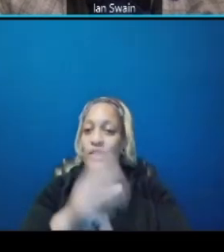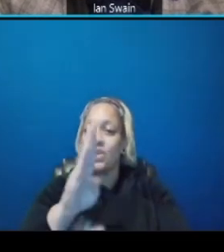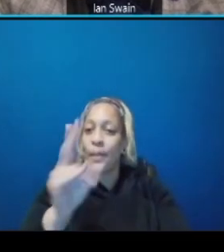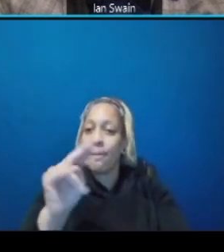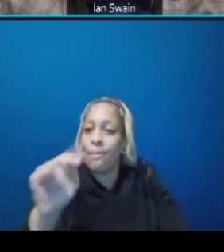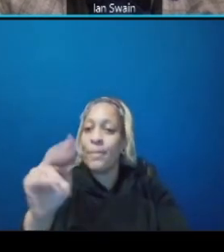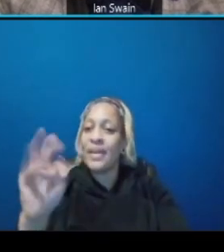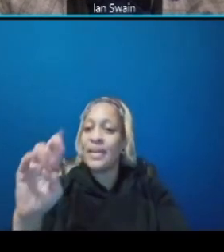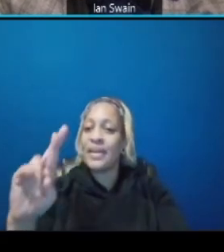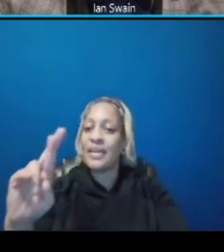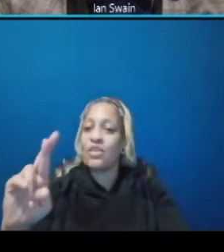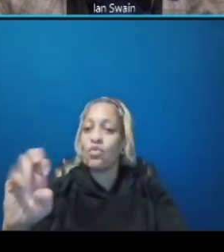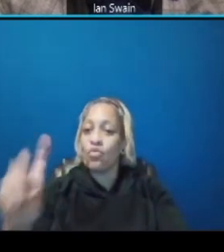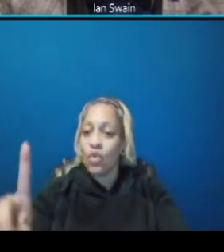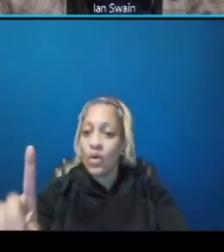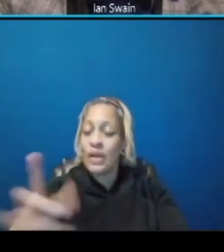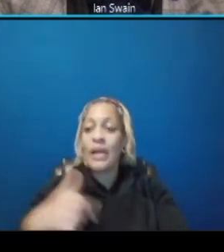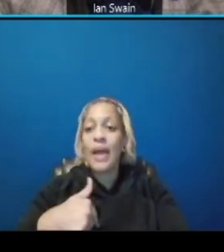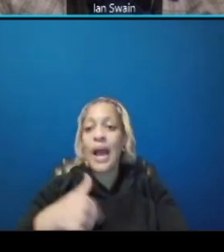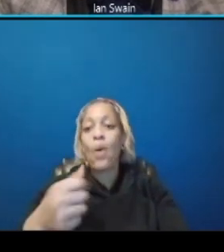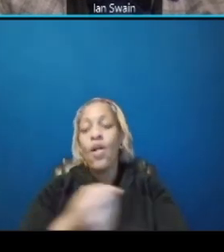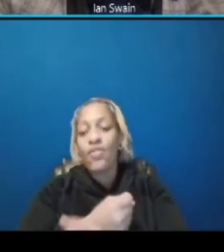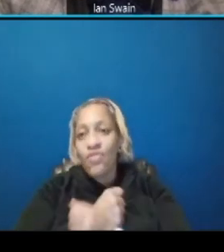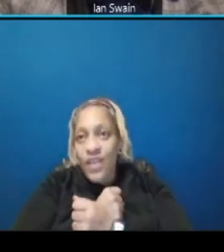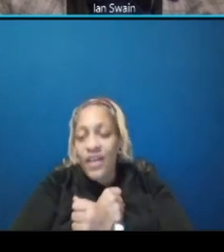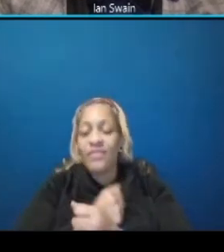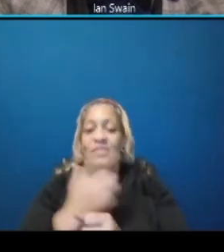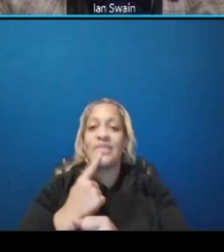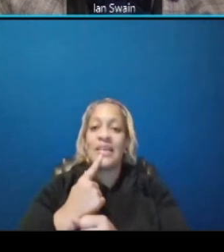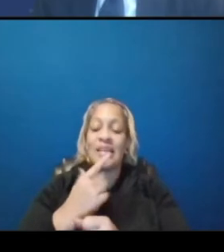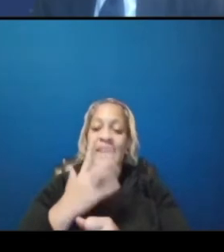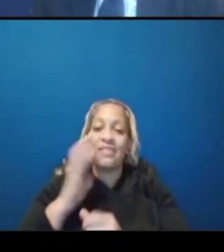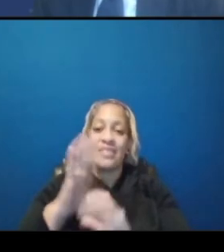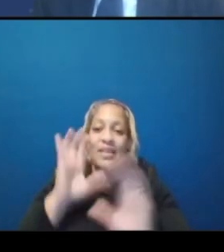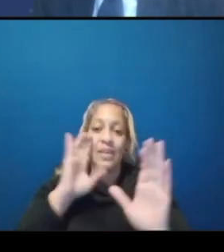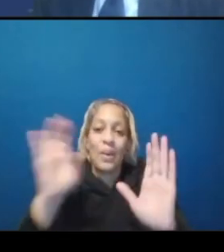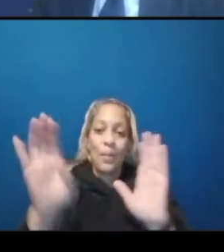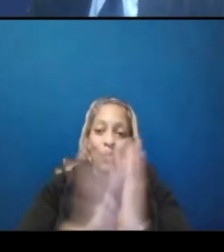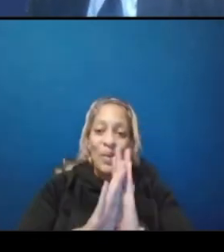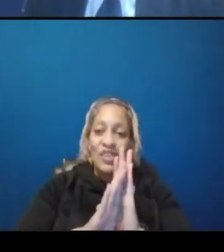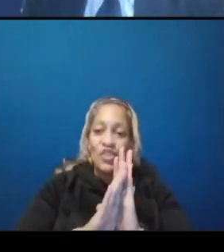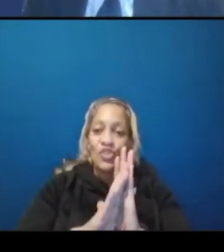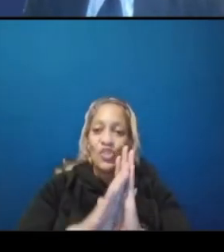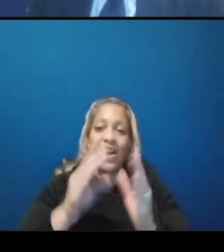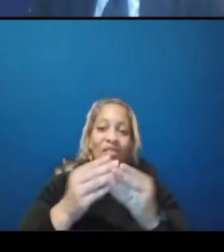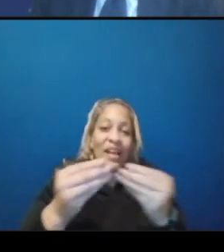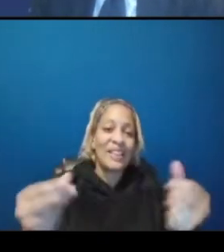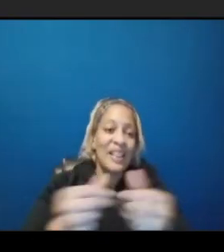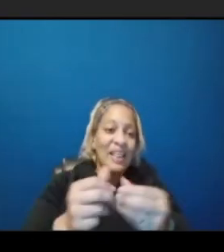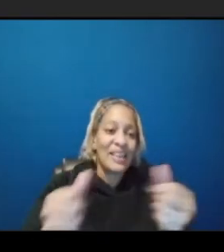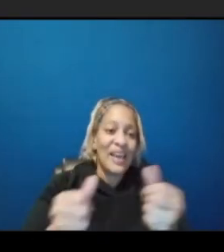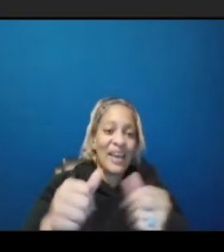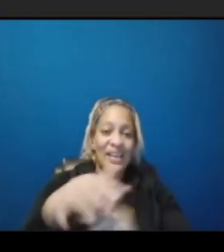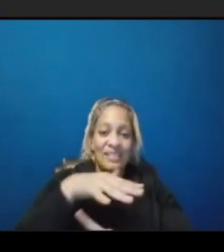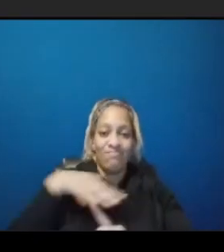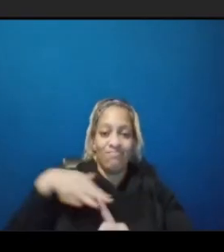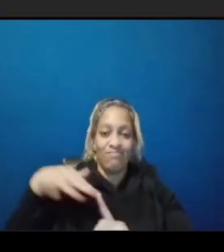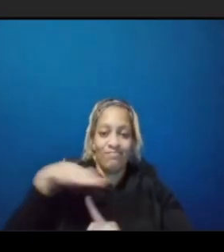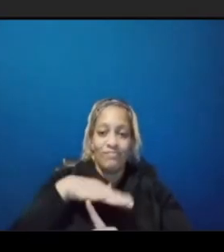idea of landscaping furnishings etc thanks yes thank you um we think it's a great enhancement